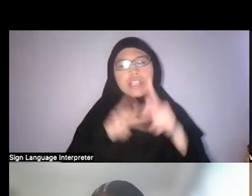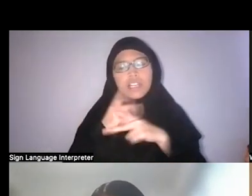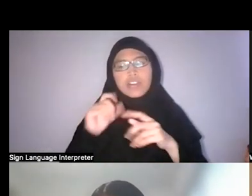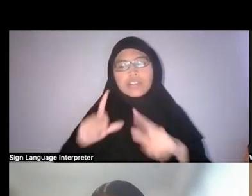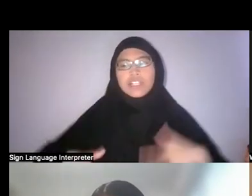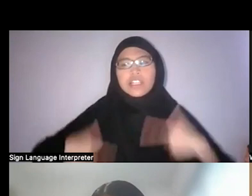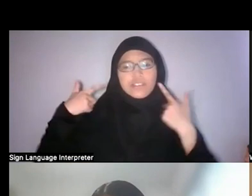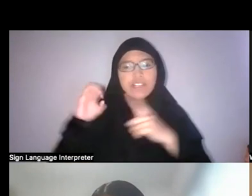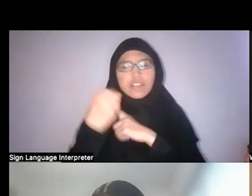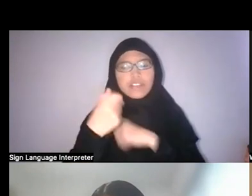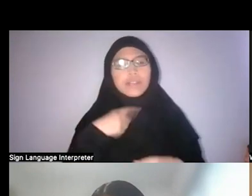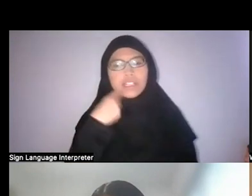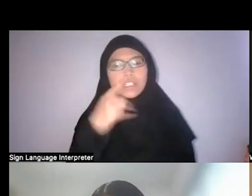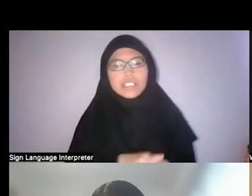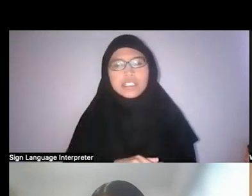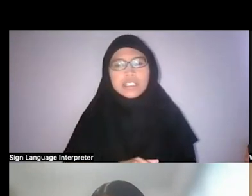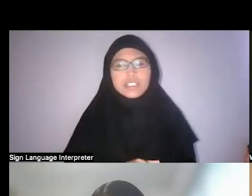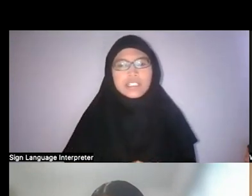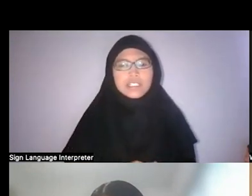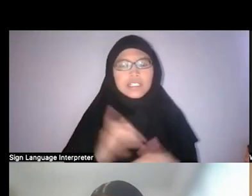which I actually mentioned was what was actually fascinating to me: